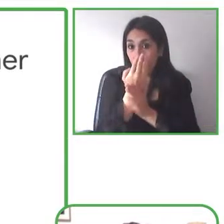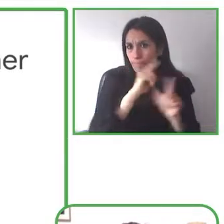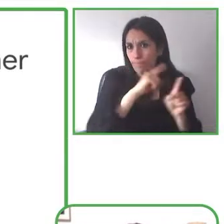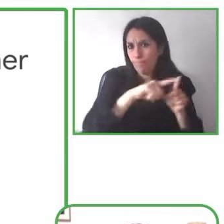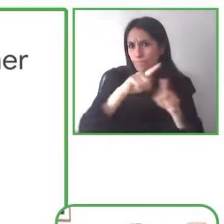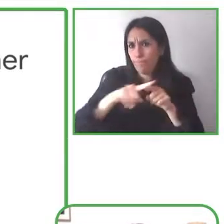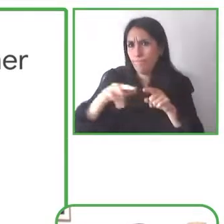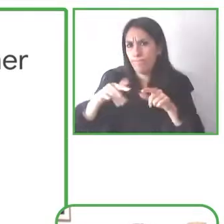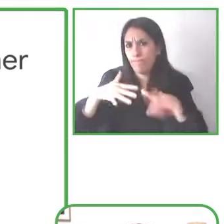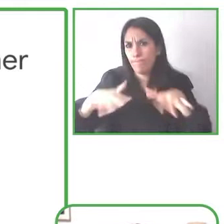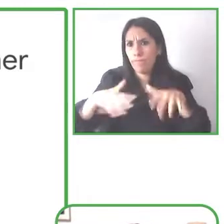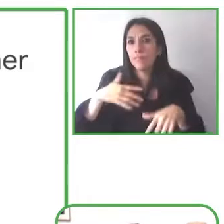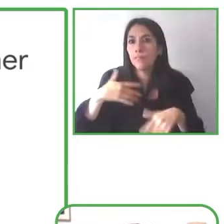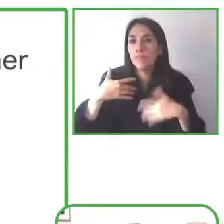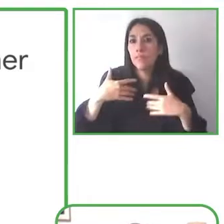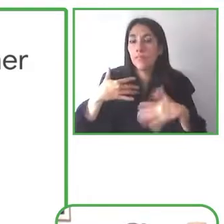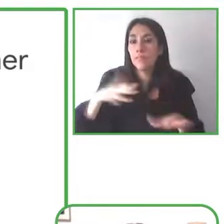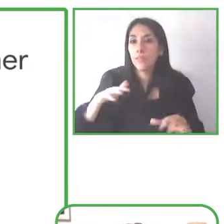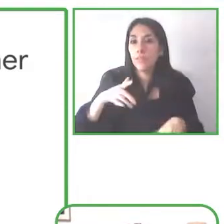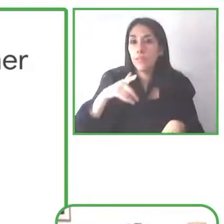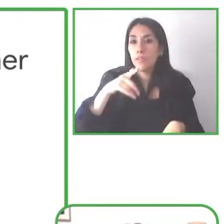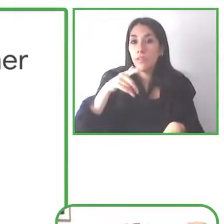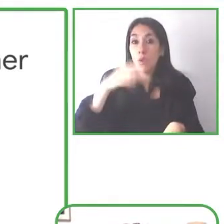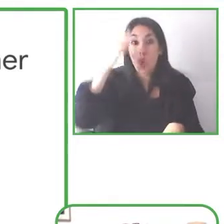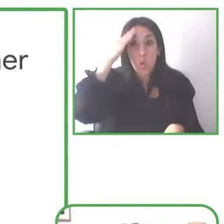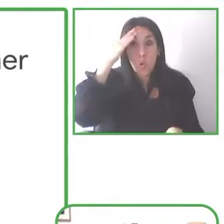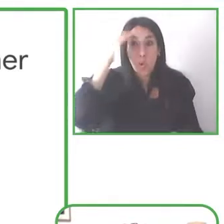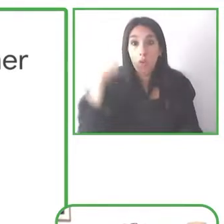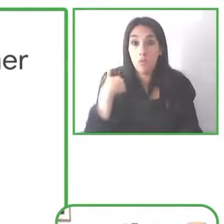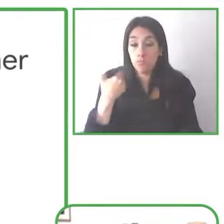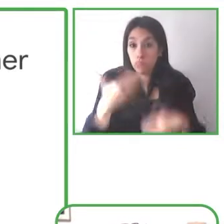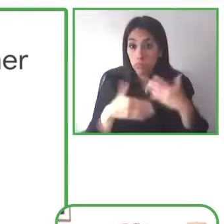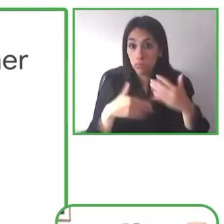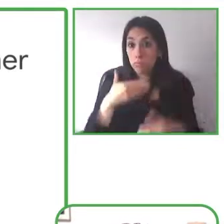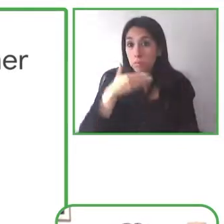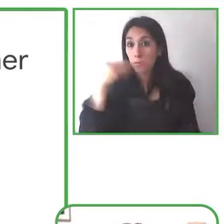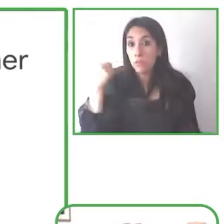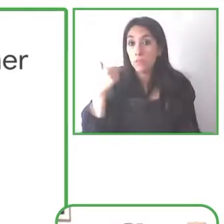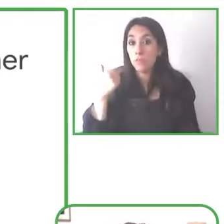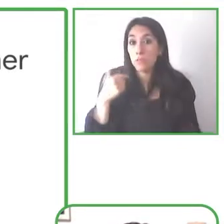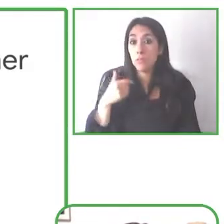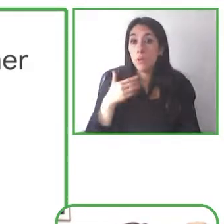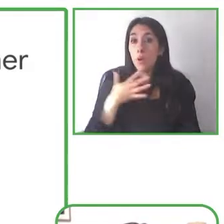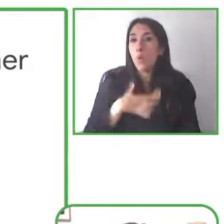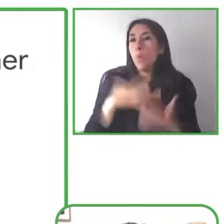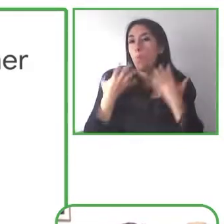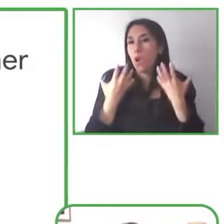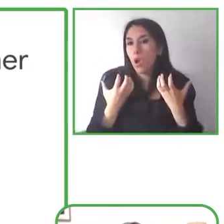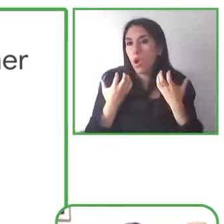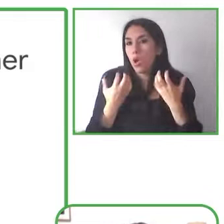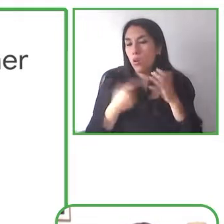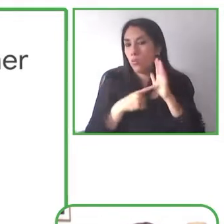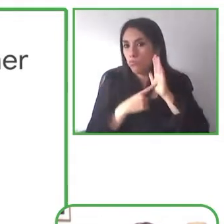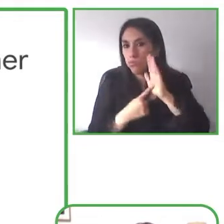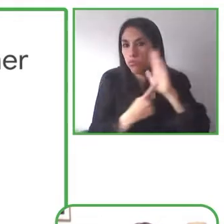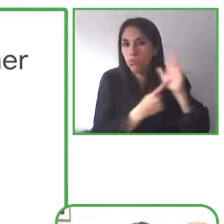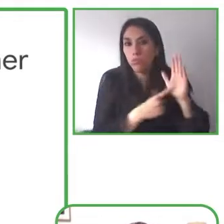that's gone on but in addition to making features that will help to support and empower our users with disabilities and our